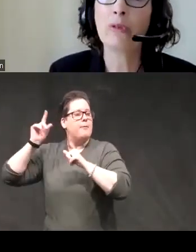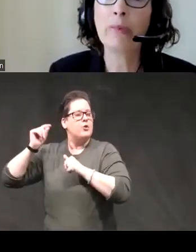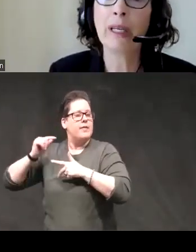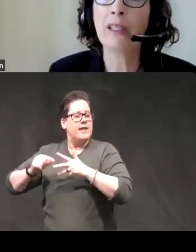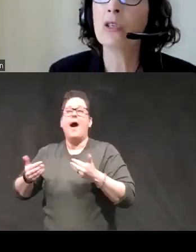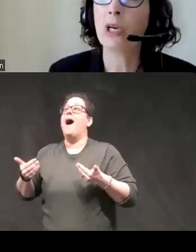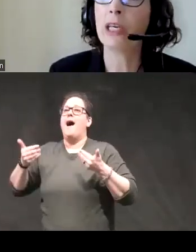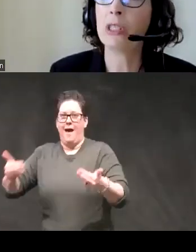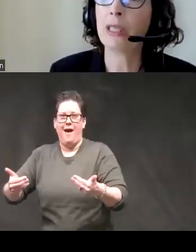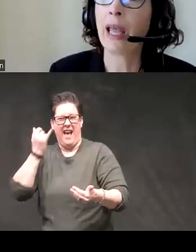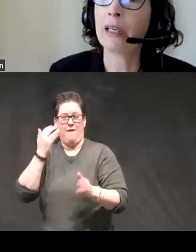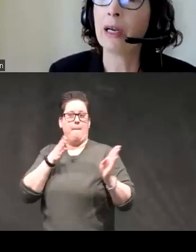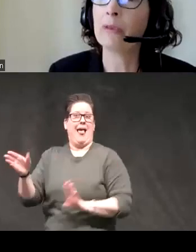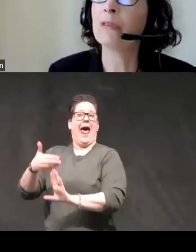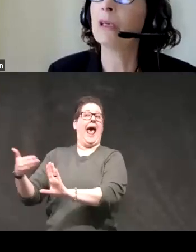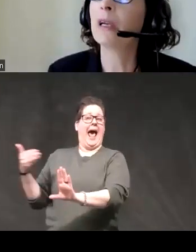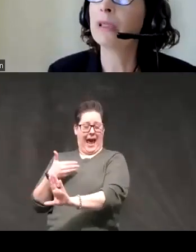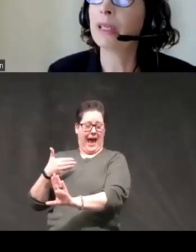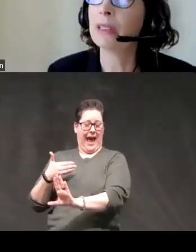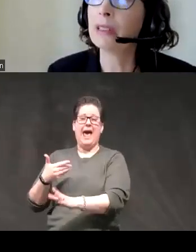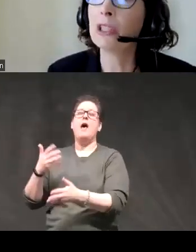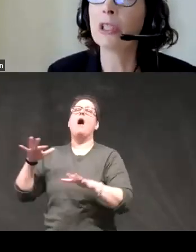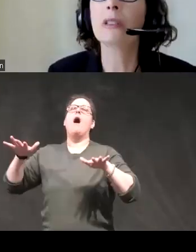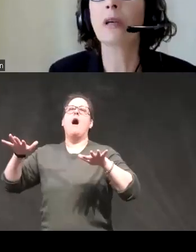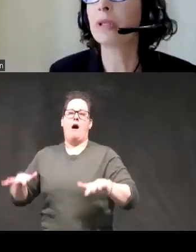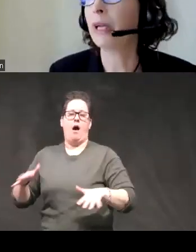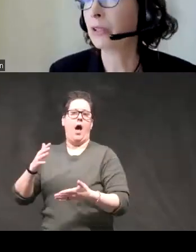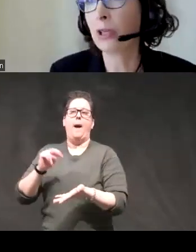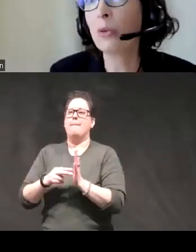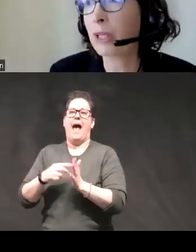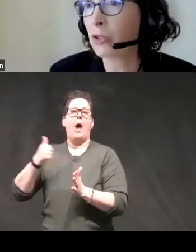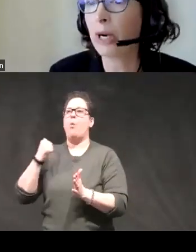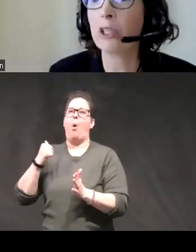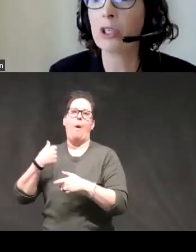then pre-plan those strategies ahead of time to avoid complex decisions complex coping strategies